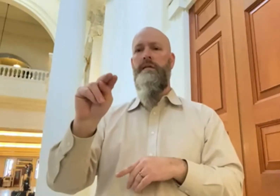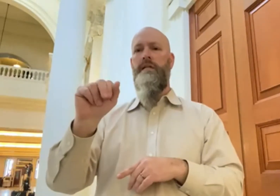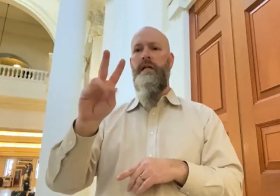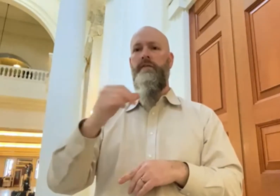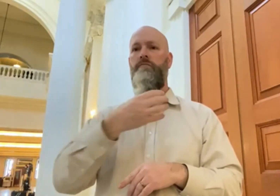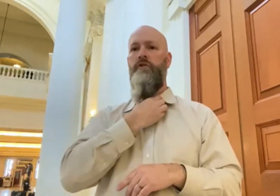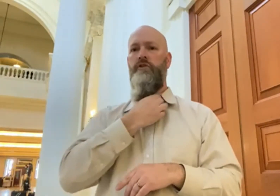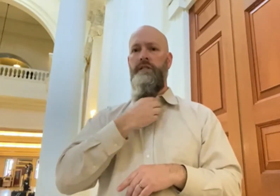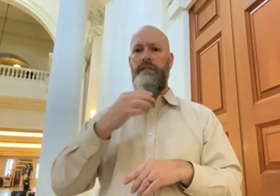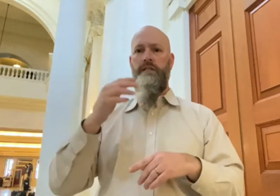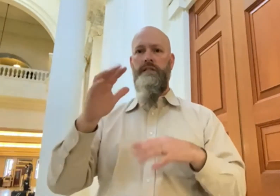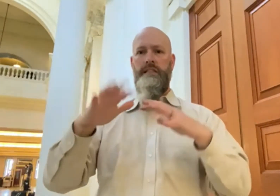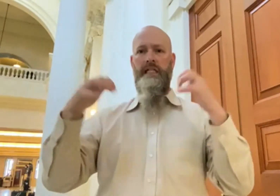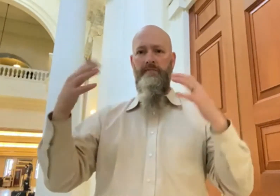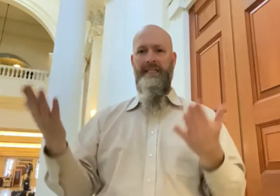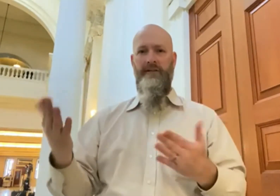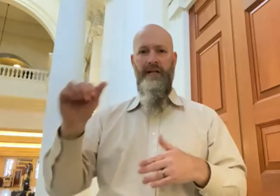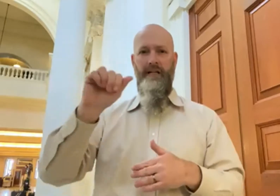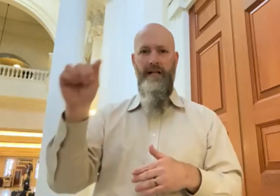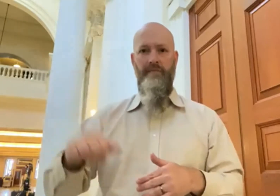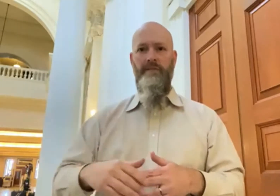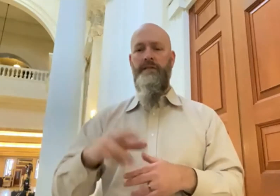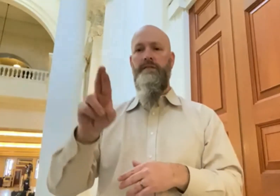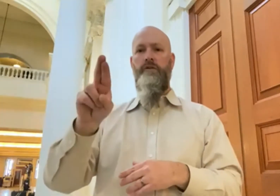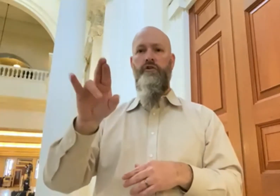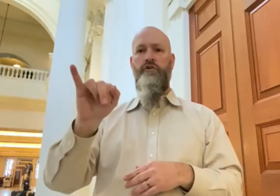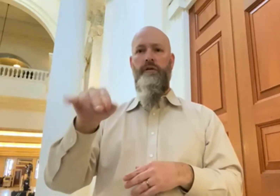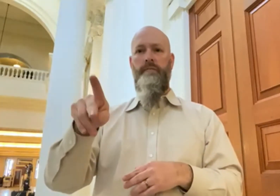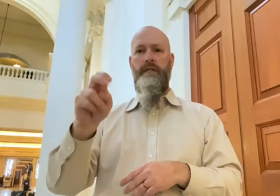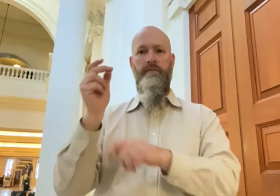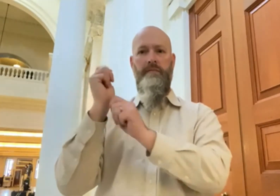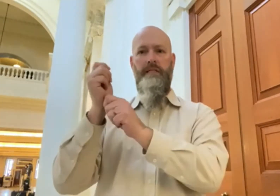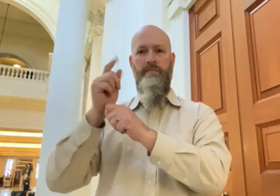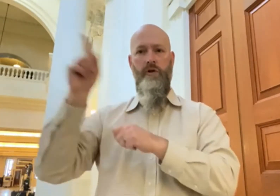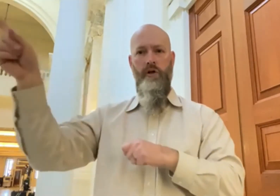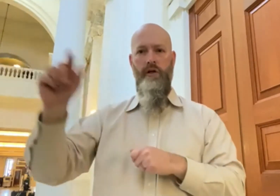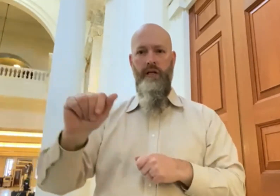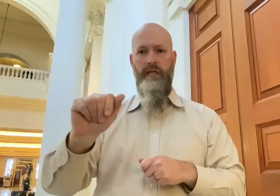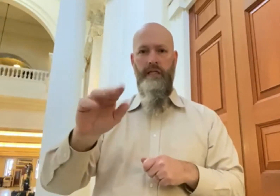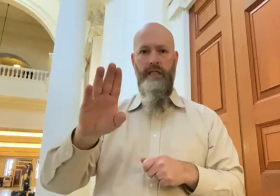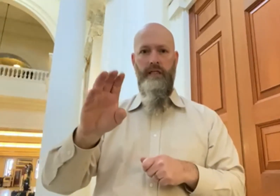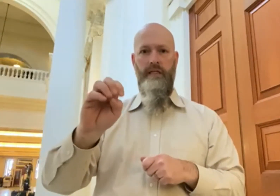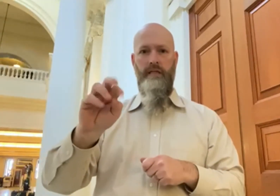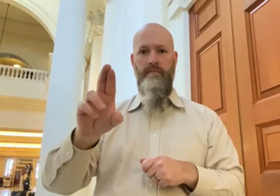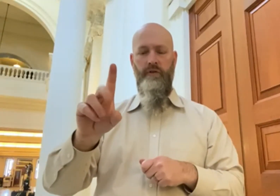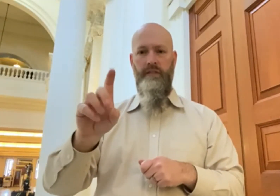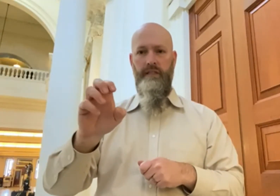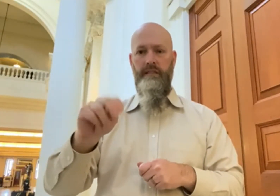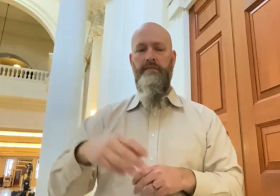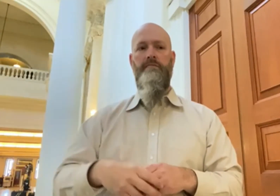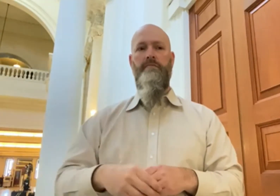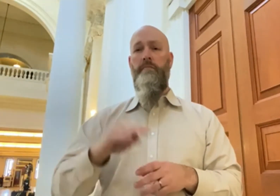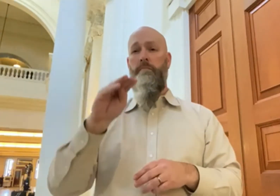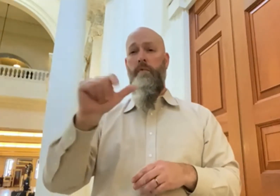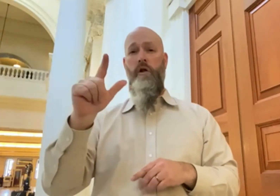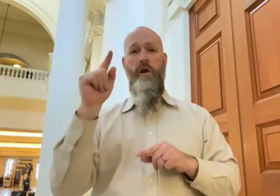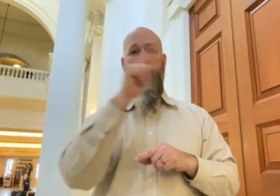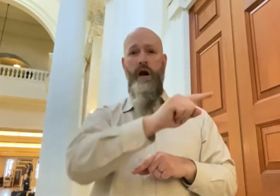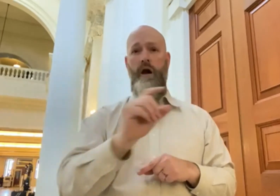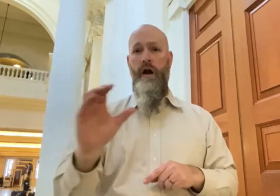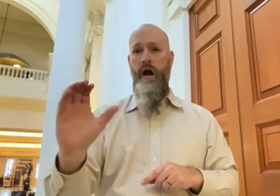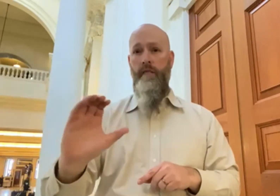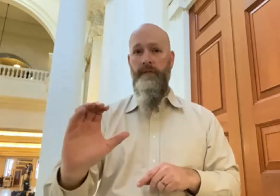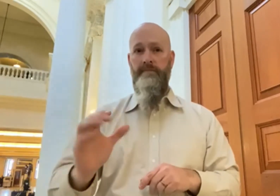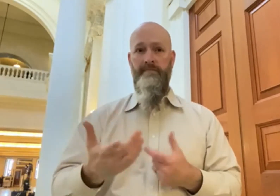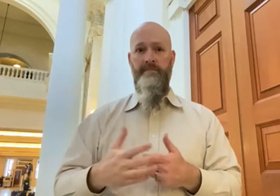Navy-Marine Corps Memorial Stadium, Ripken Stadium, and at the Mall in Columbia.